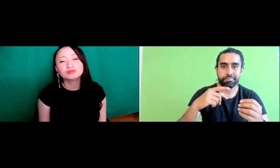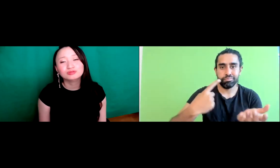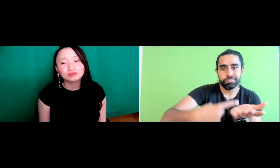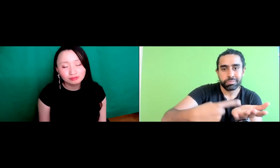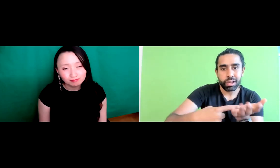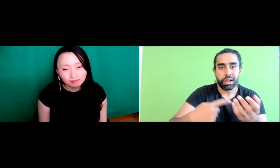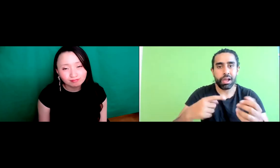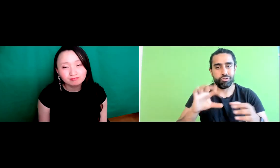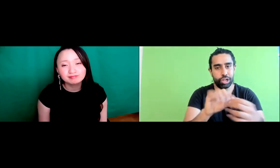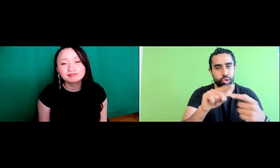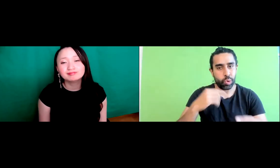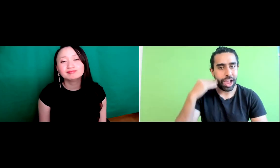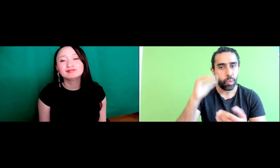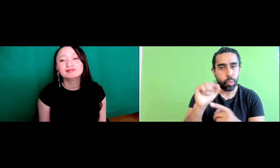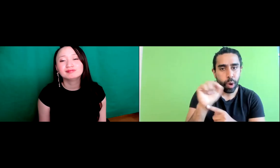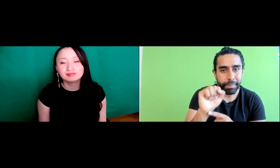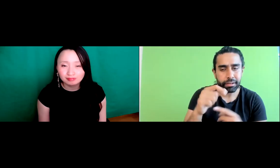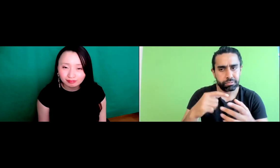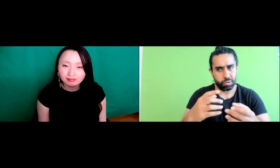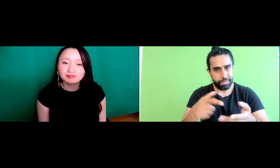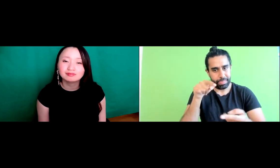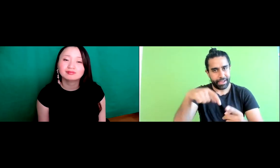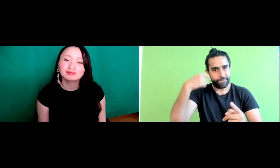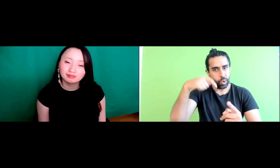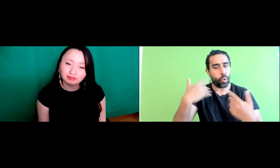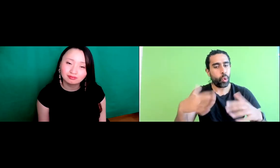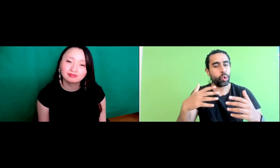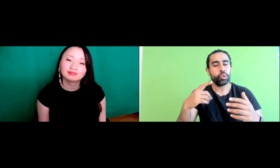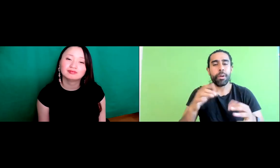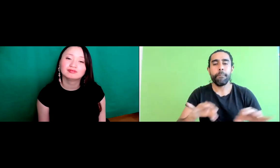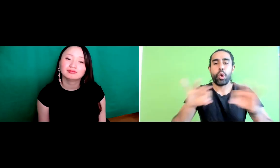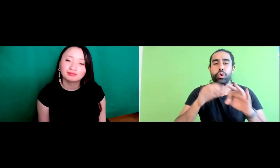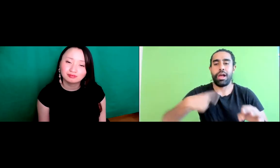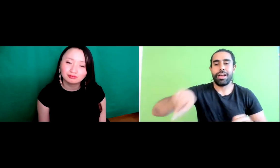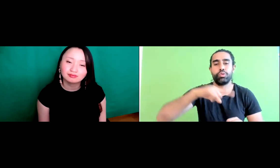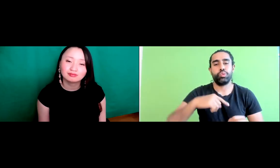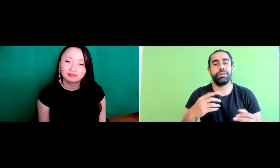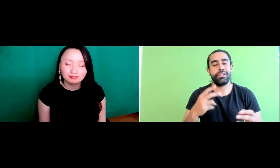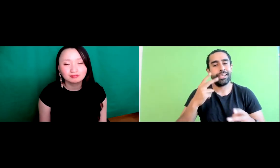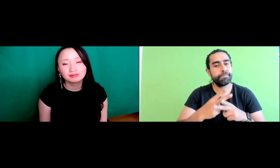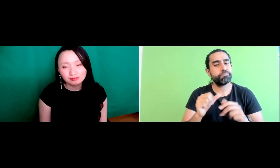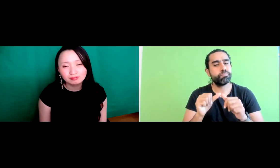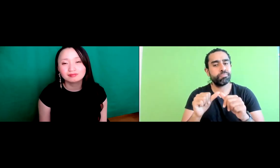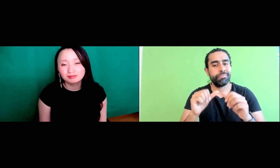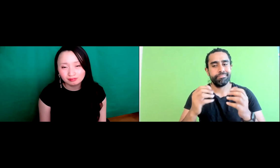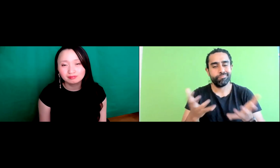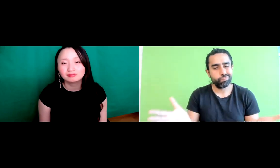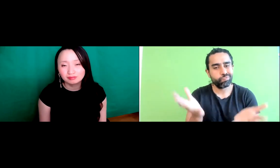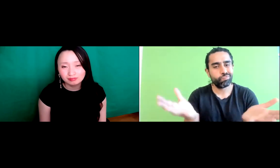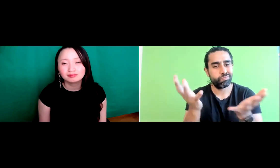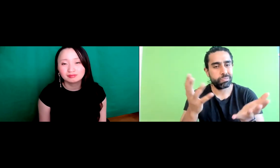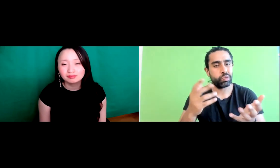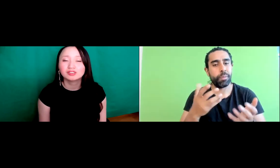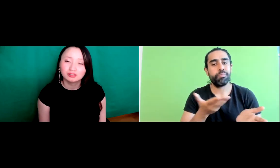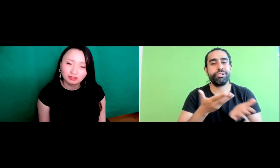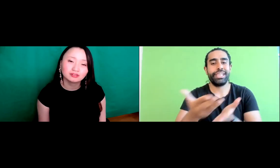And hopefully they can share that information with other people.